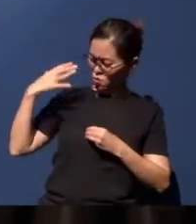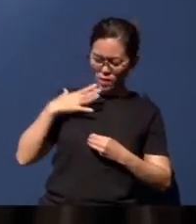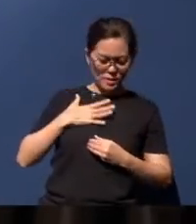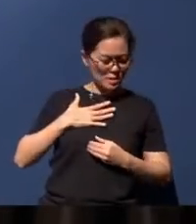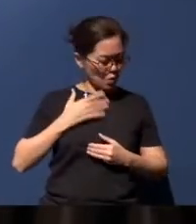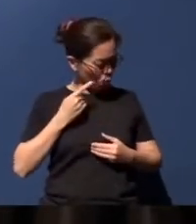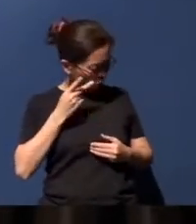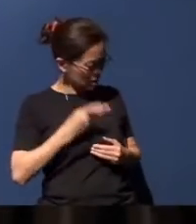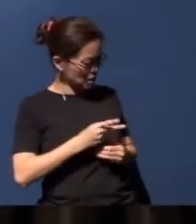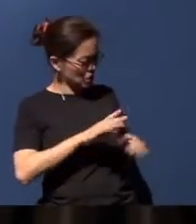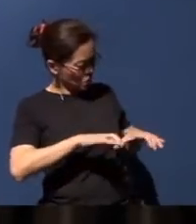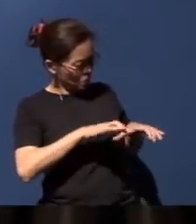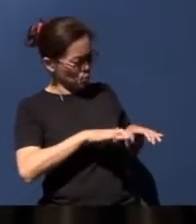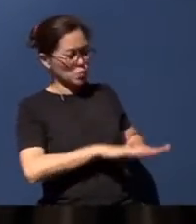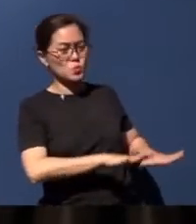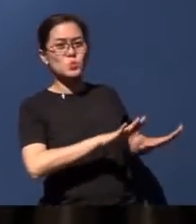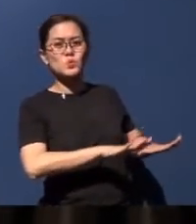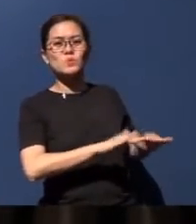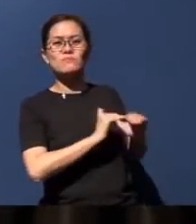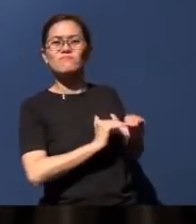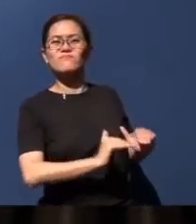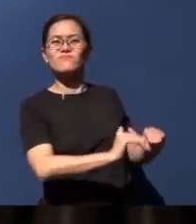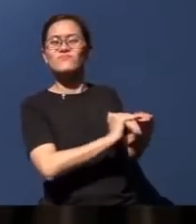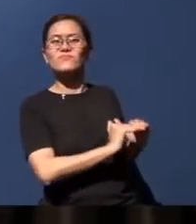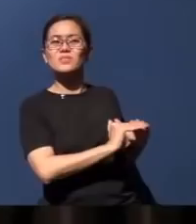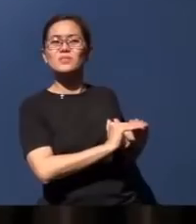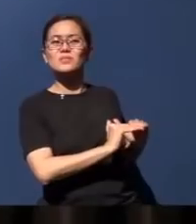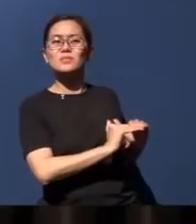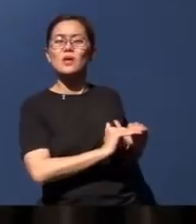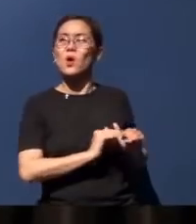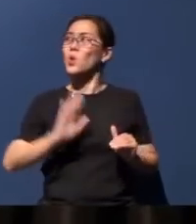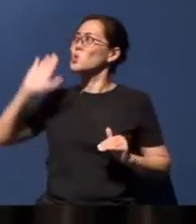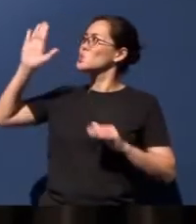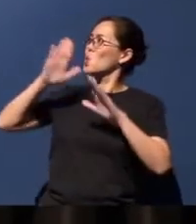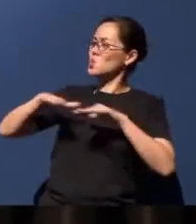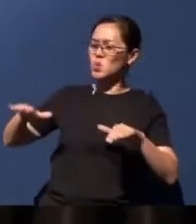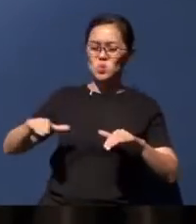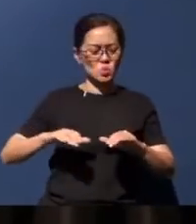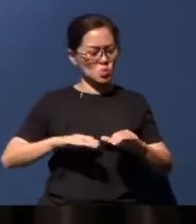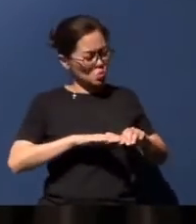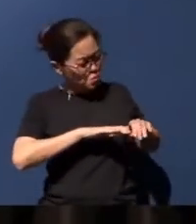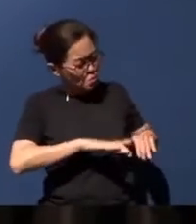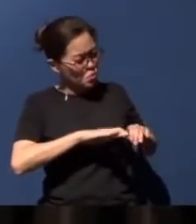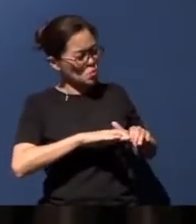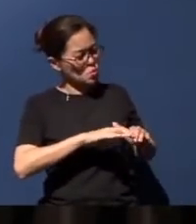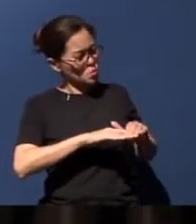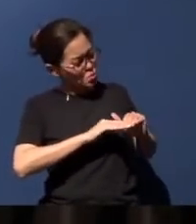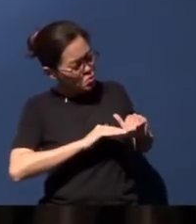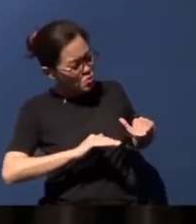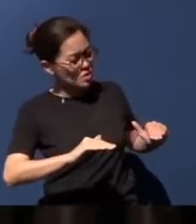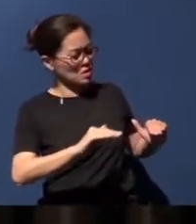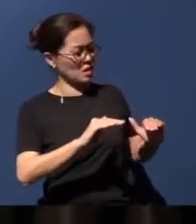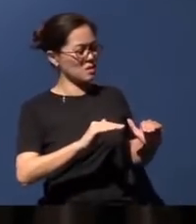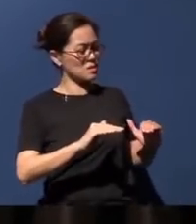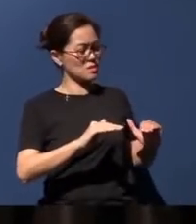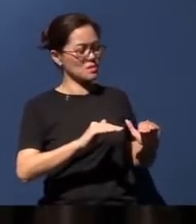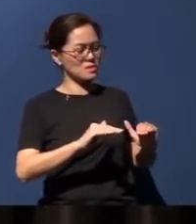And for us Your children, to do justice, to love kindness, and to walk humbly